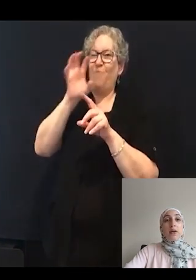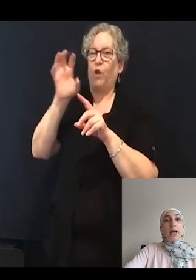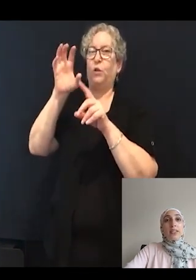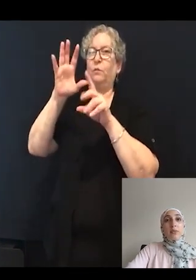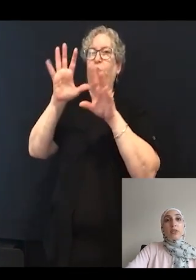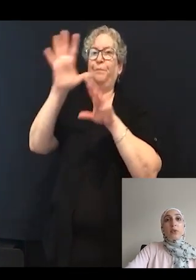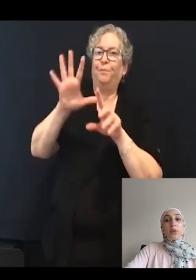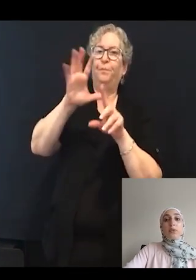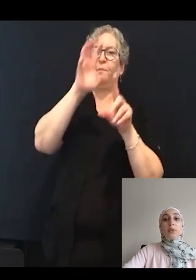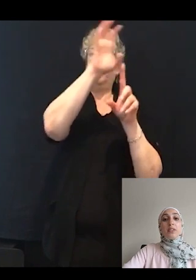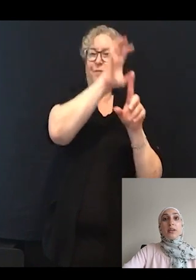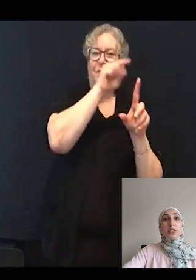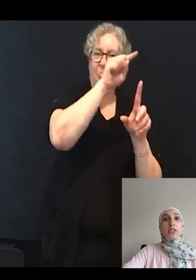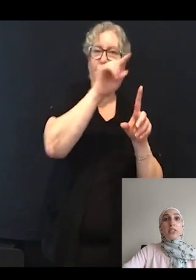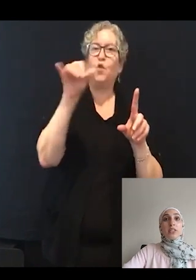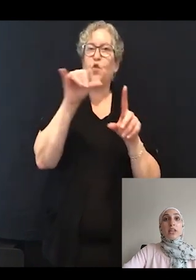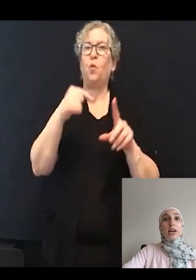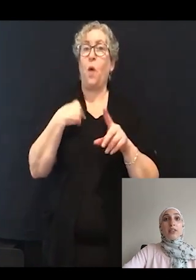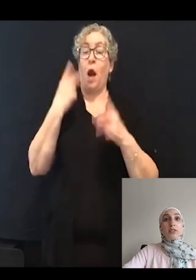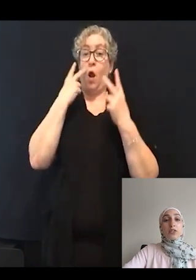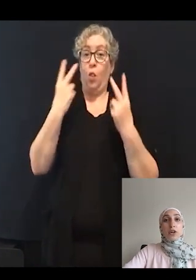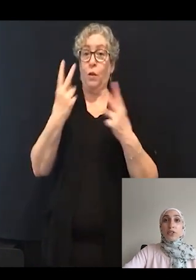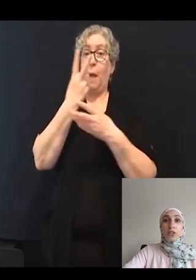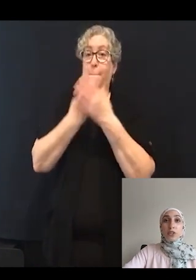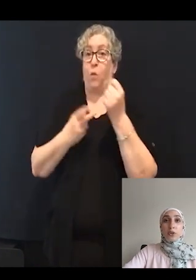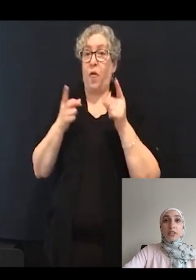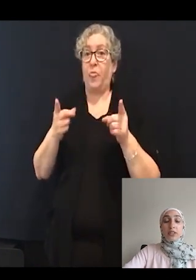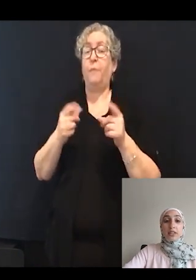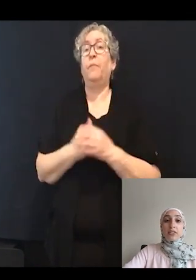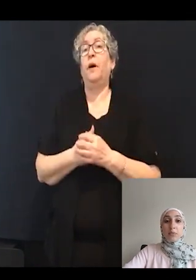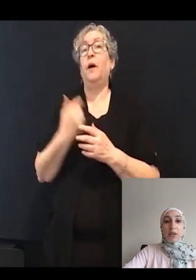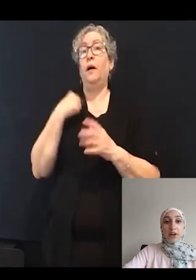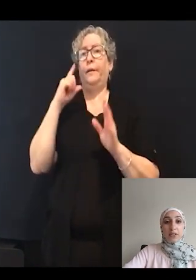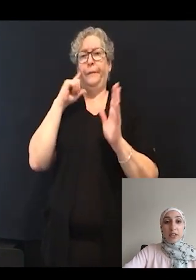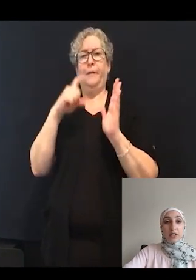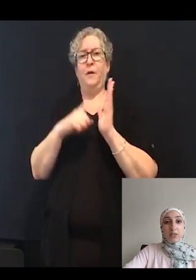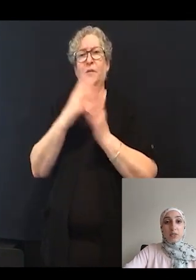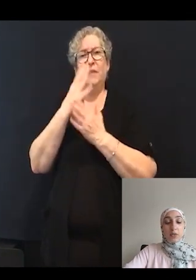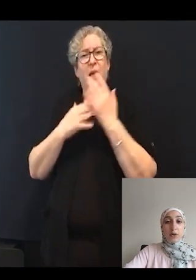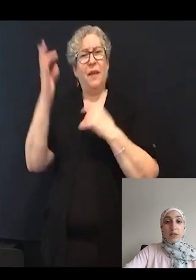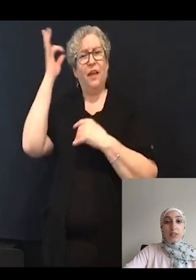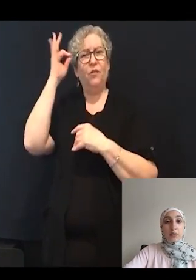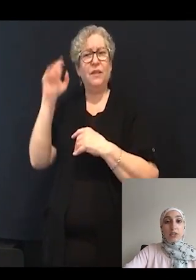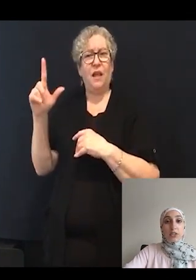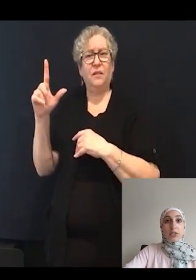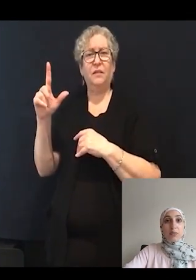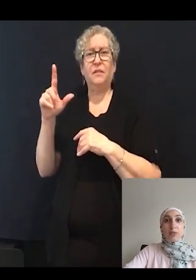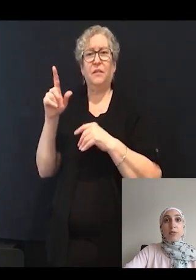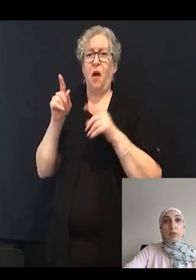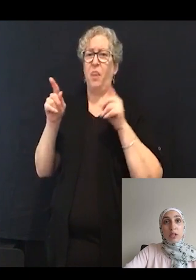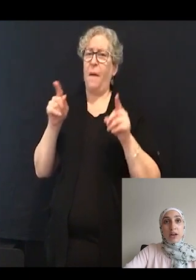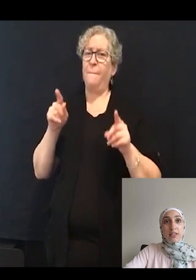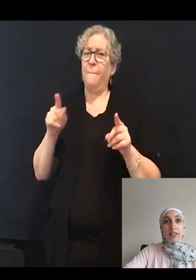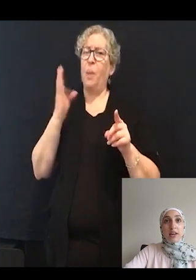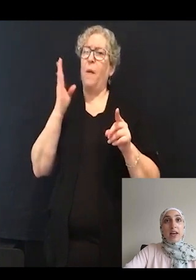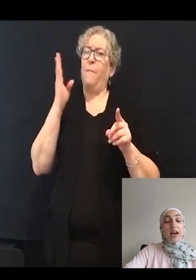Now as I was going through these images, I started to notice that some of the hair cells-- or in these images here, some of the blue dots--